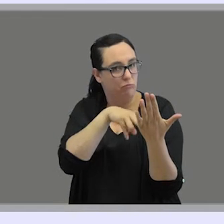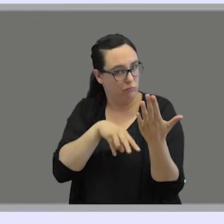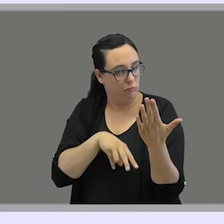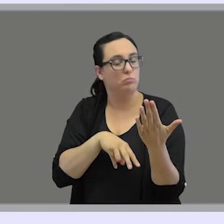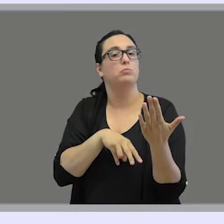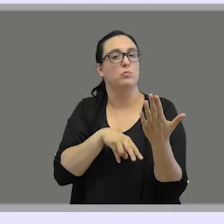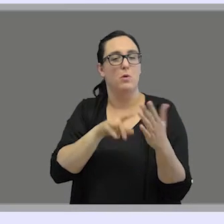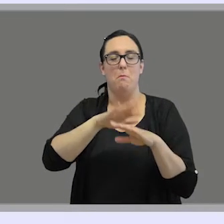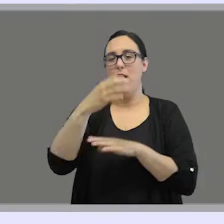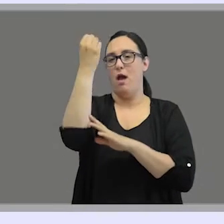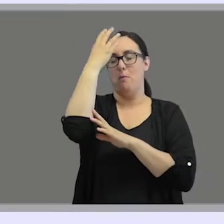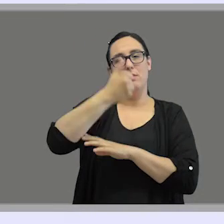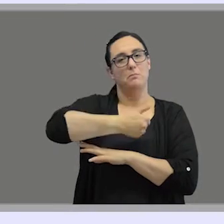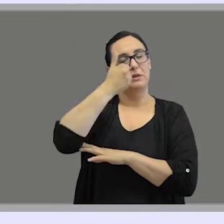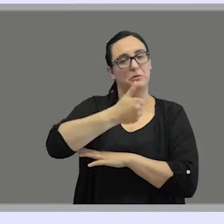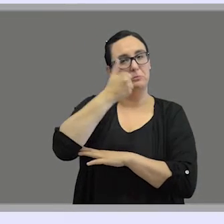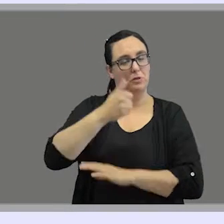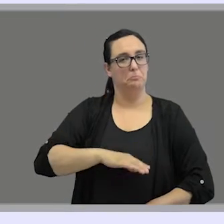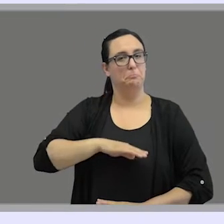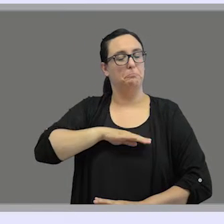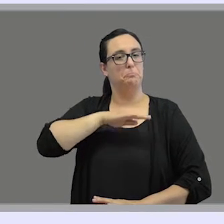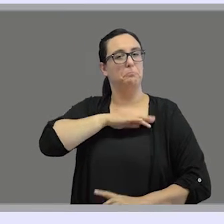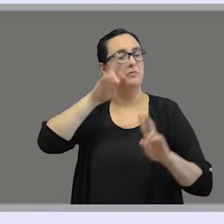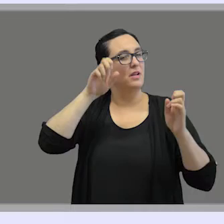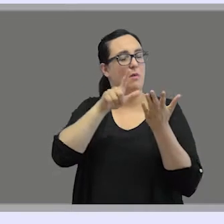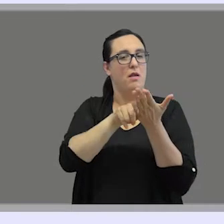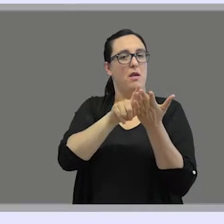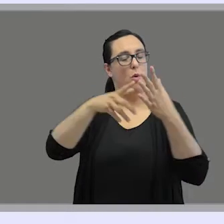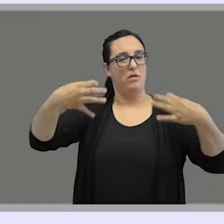and learn more about this.